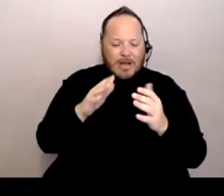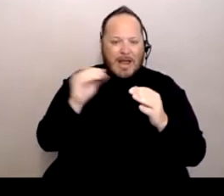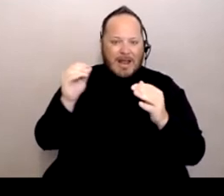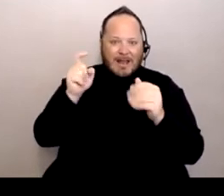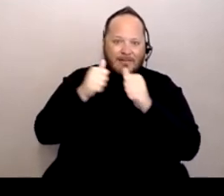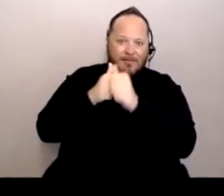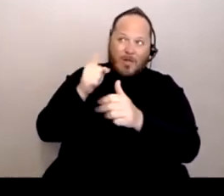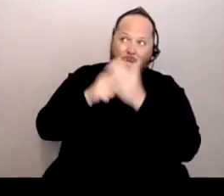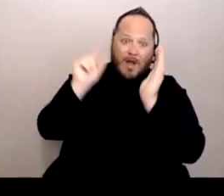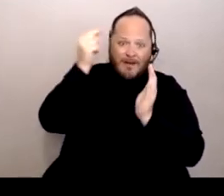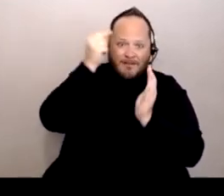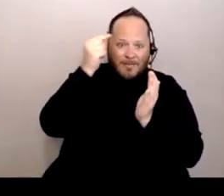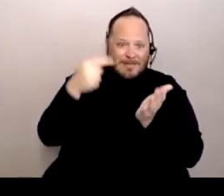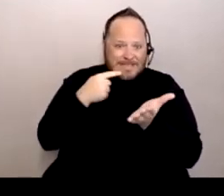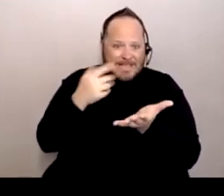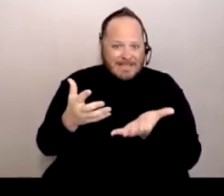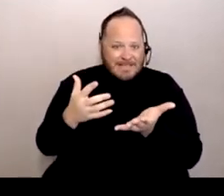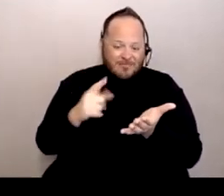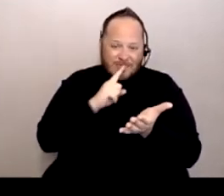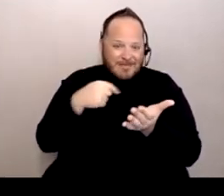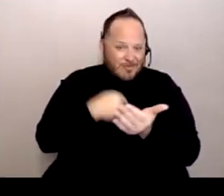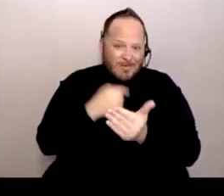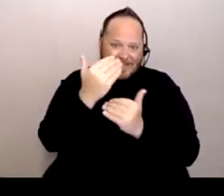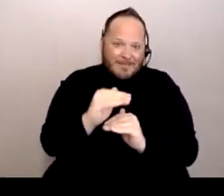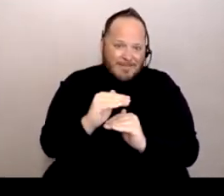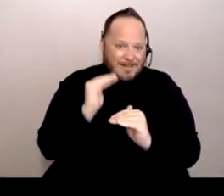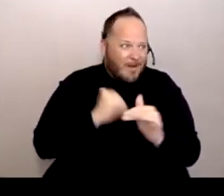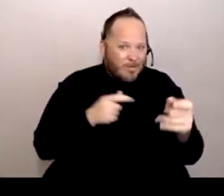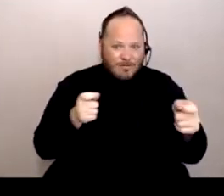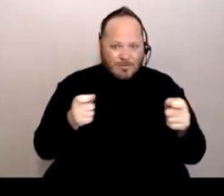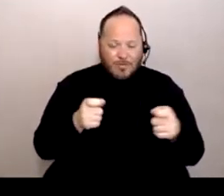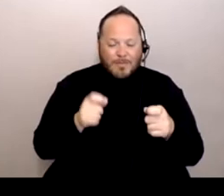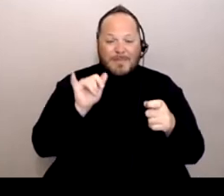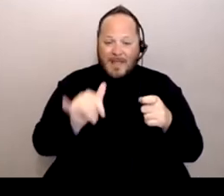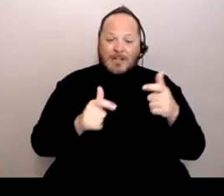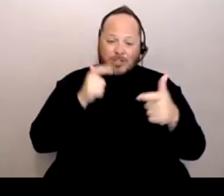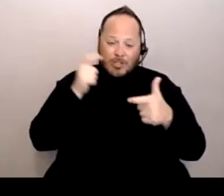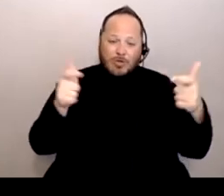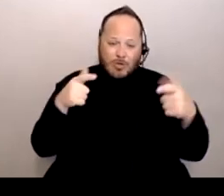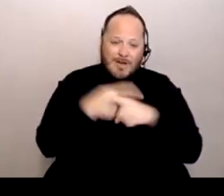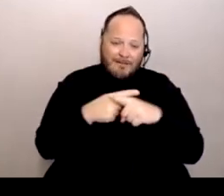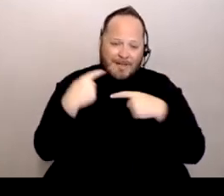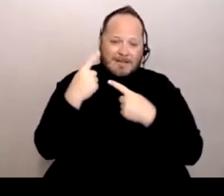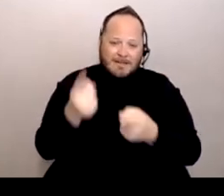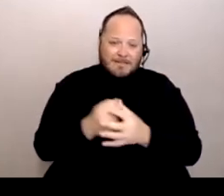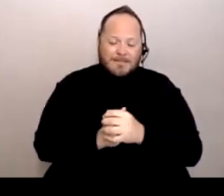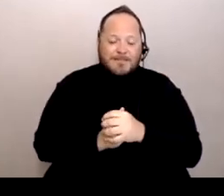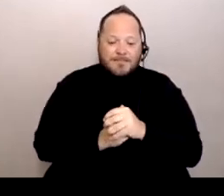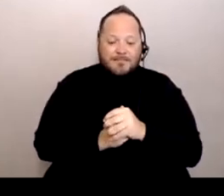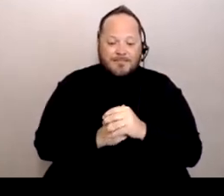And so there's only so much we can do, you know? And so that's been a huge conflict. Advocacy has been very important.